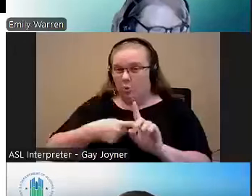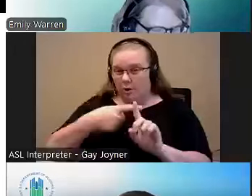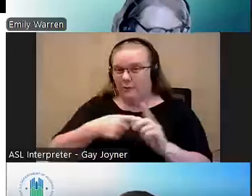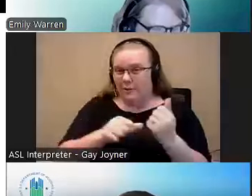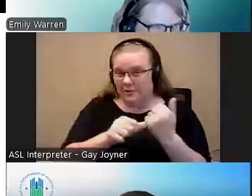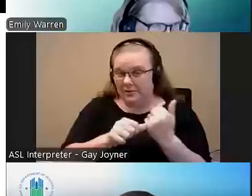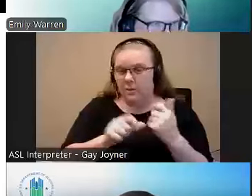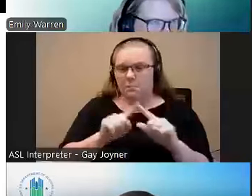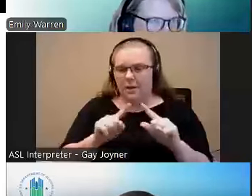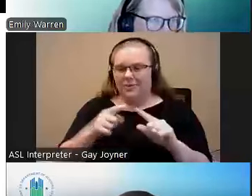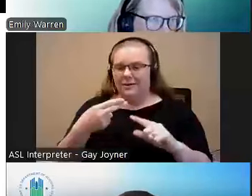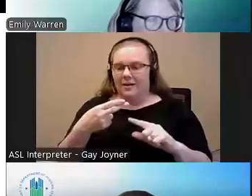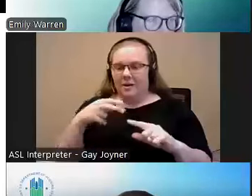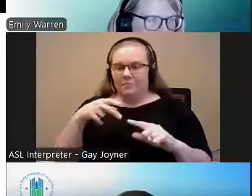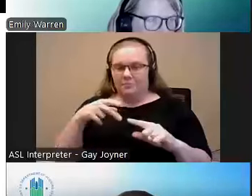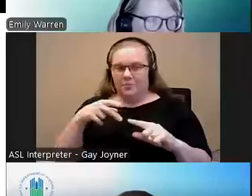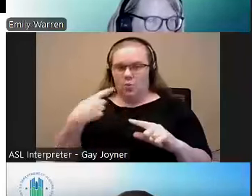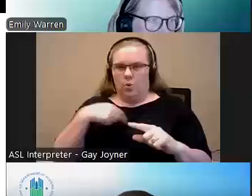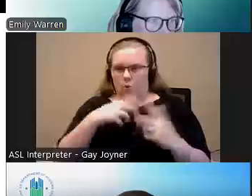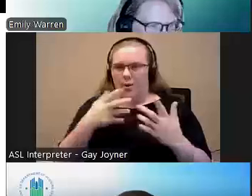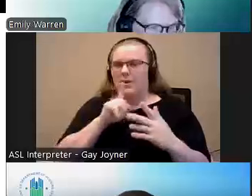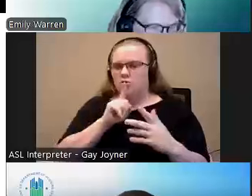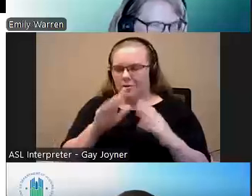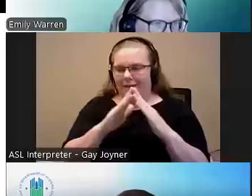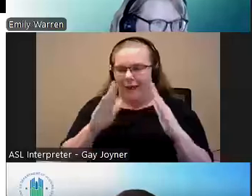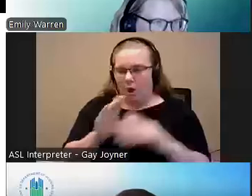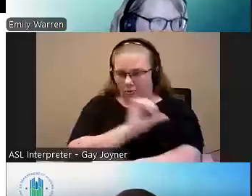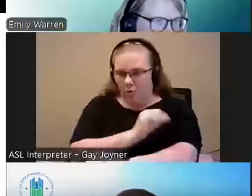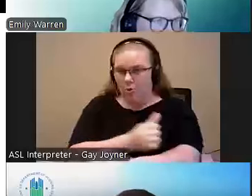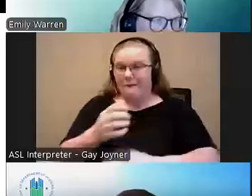Authority adopt those preferences and have a separate waiting list, which could help